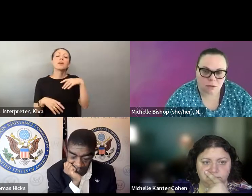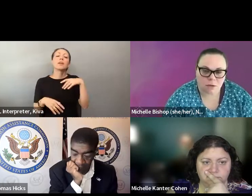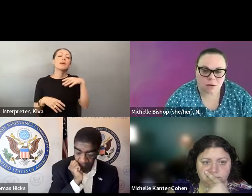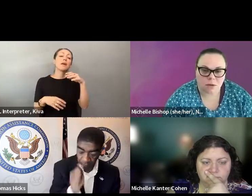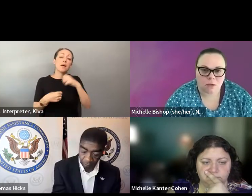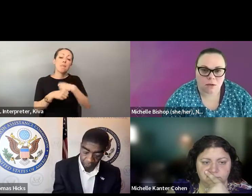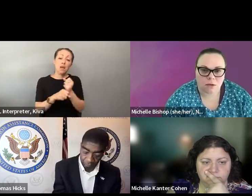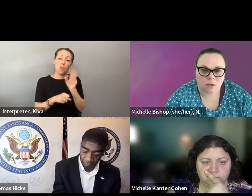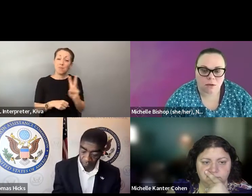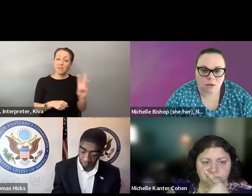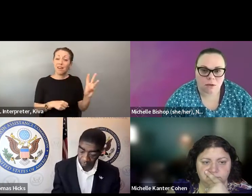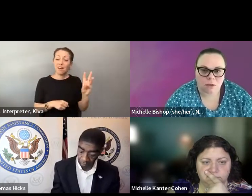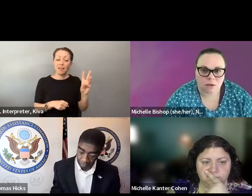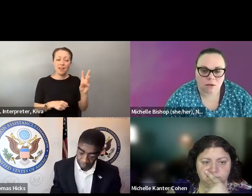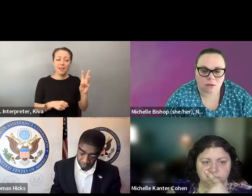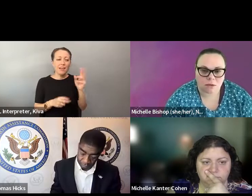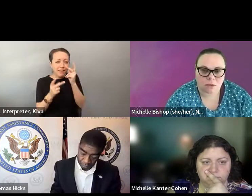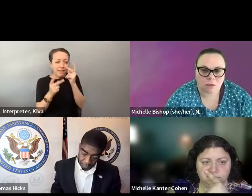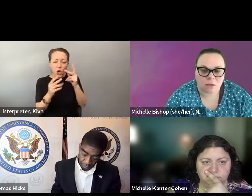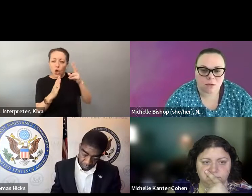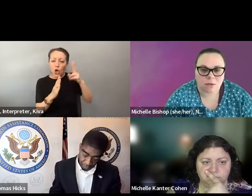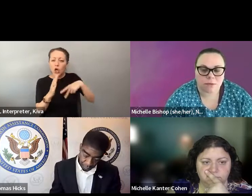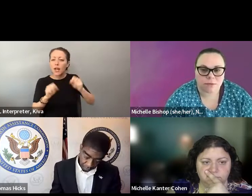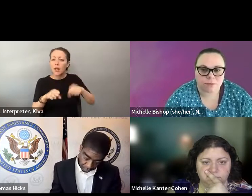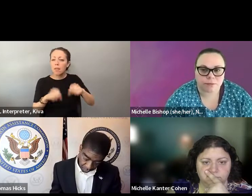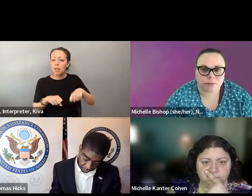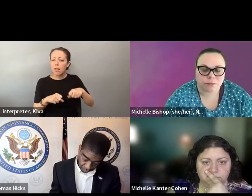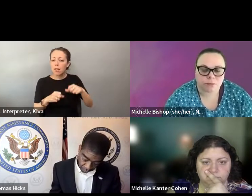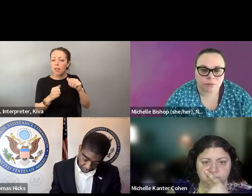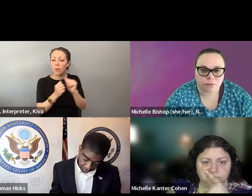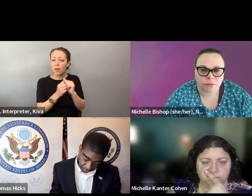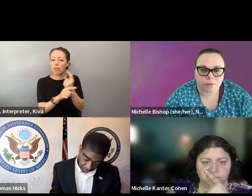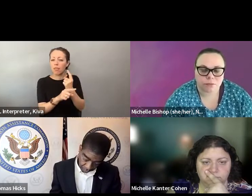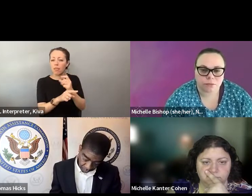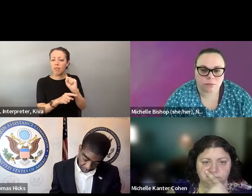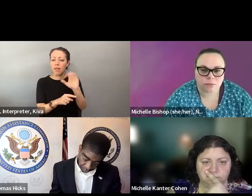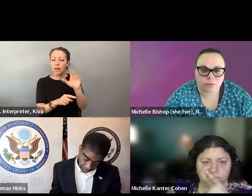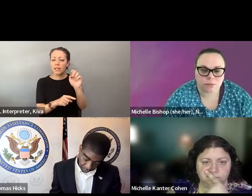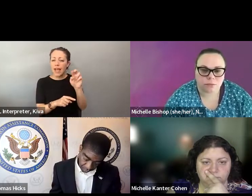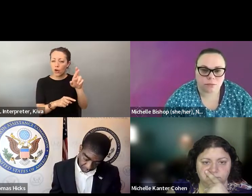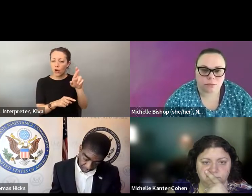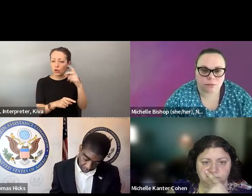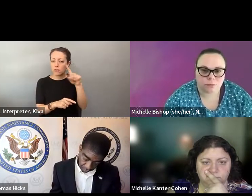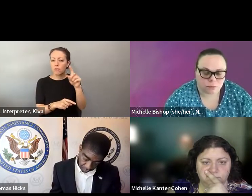ad vow indicated for consistently is making the websites readable by scanners. Some voters who are vision impaired need to use. That's something that county